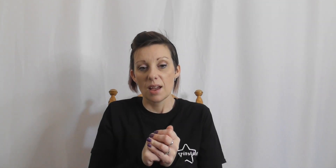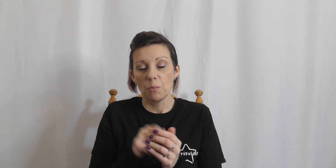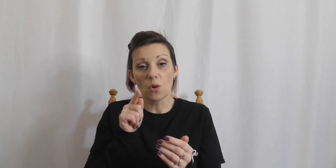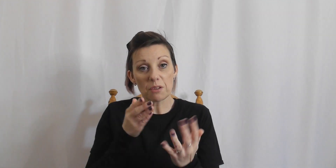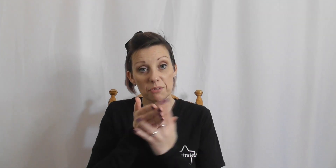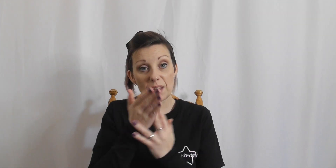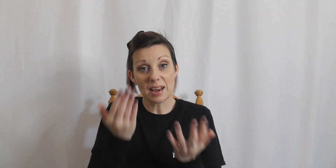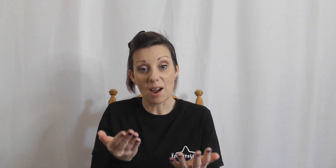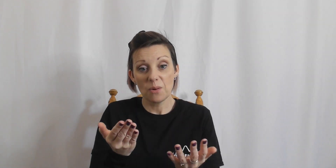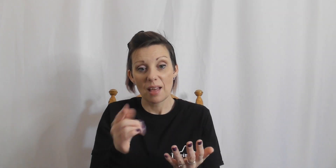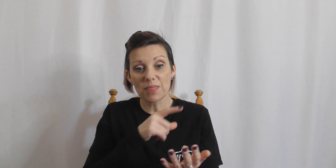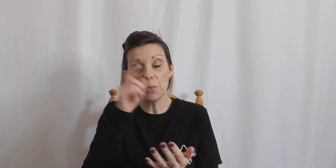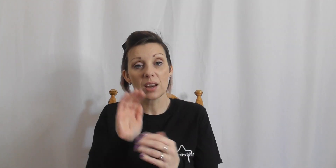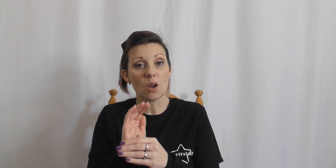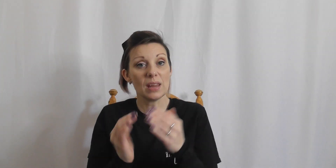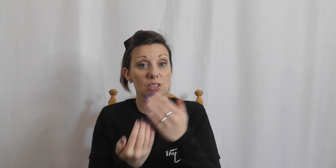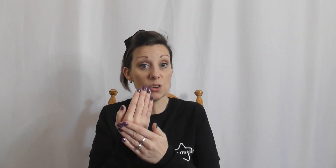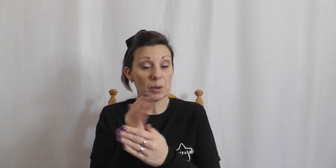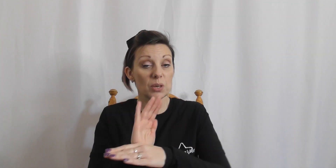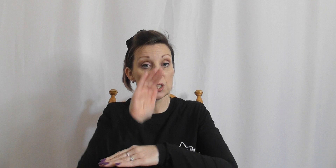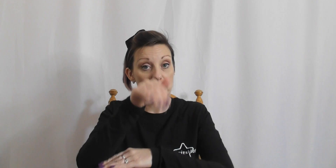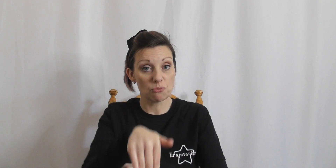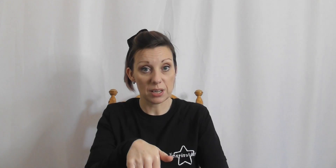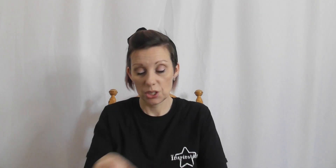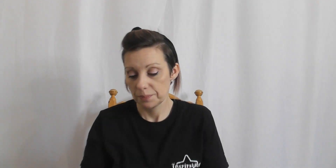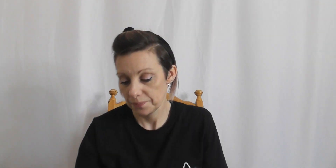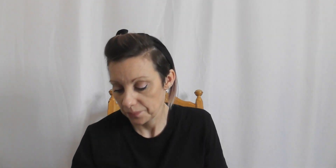and we'll go through that now then we're going to go into the new bit which is the bridge